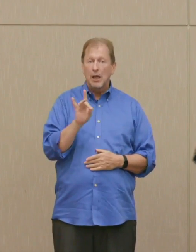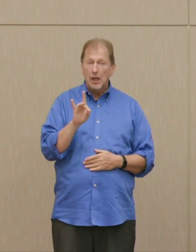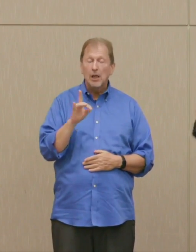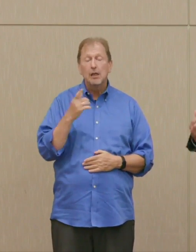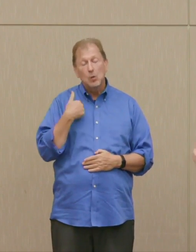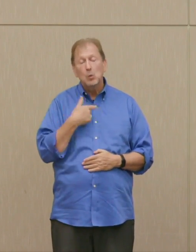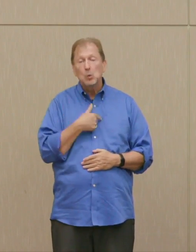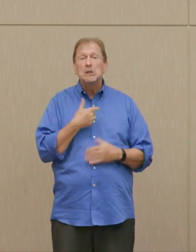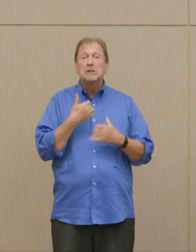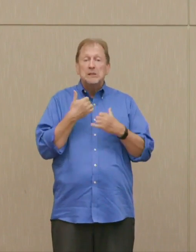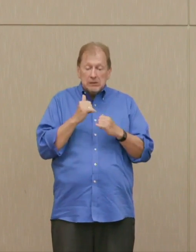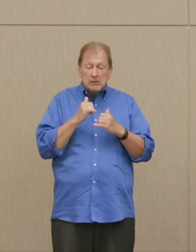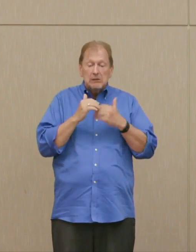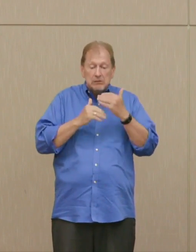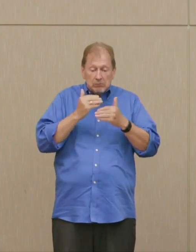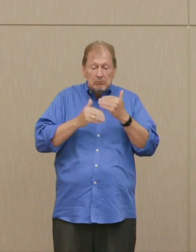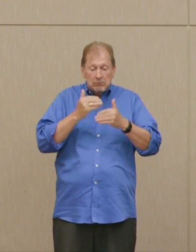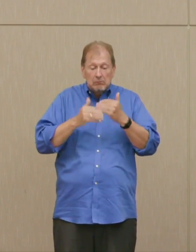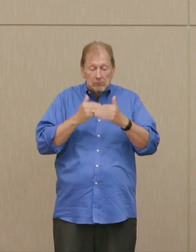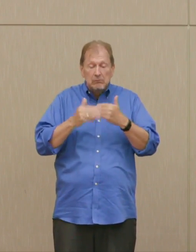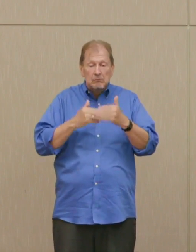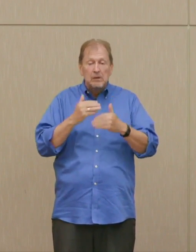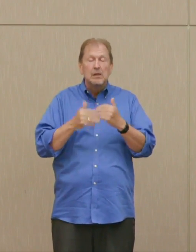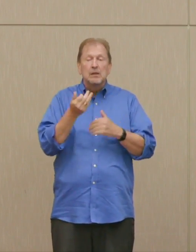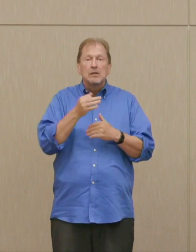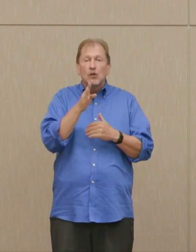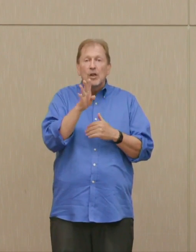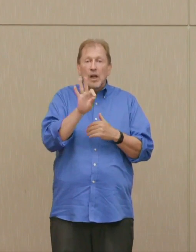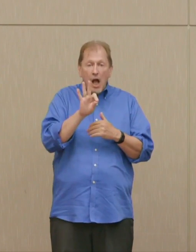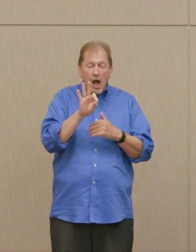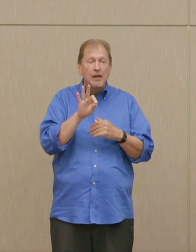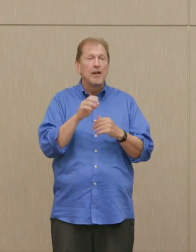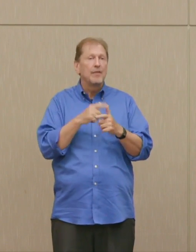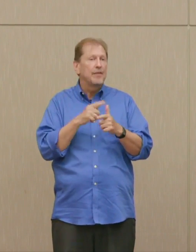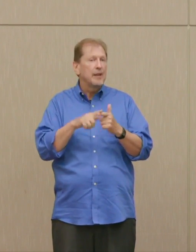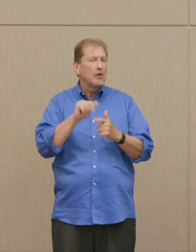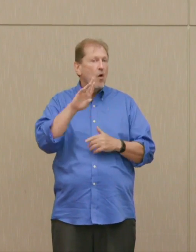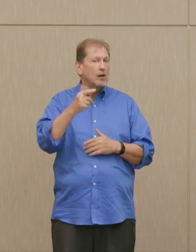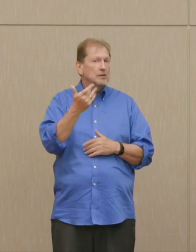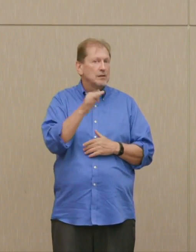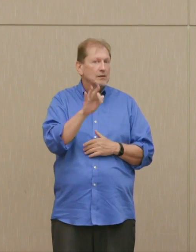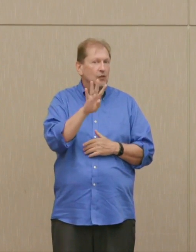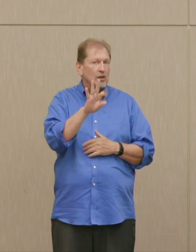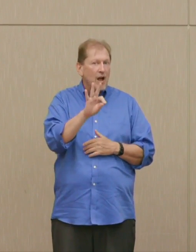In '49, we had effectively a monopoly, but in August of '49, the Russians exploded their